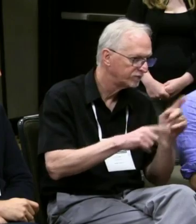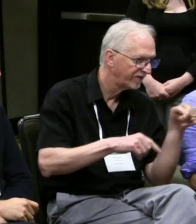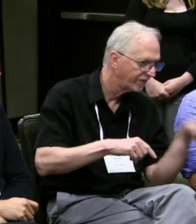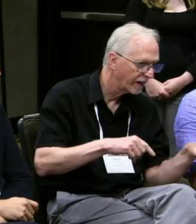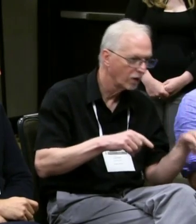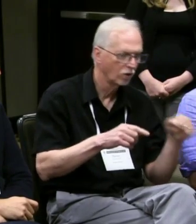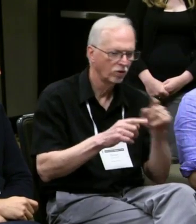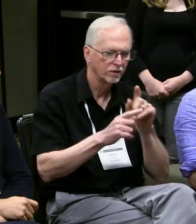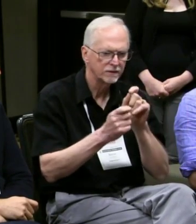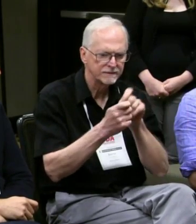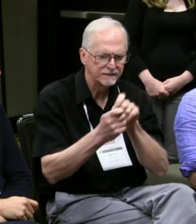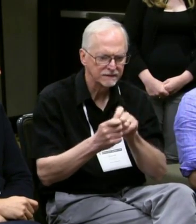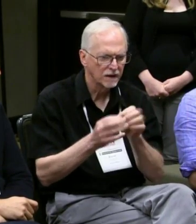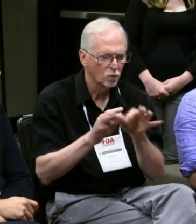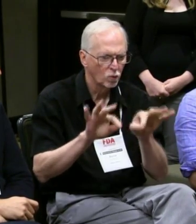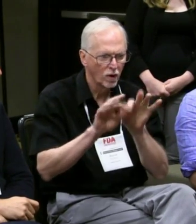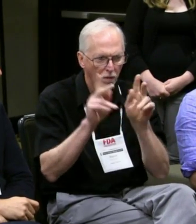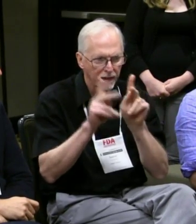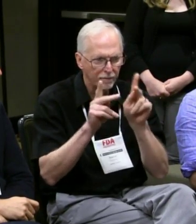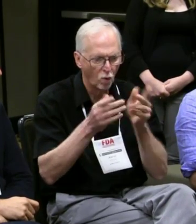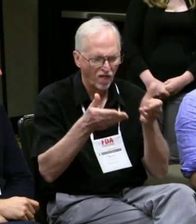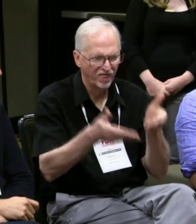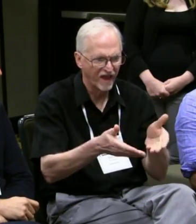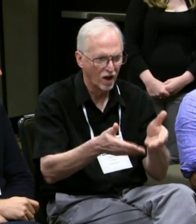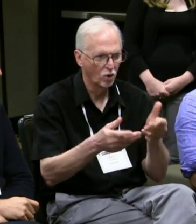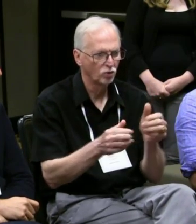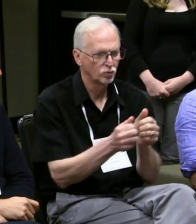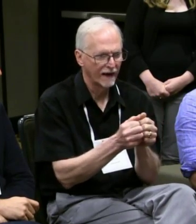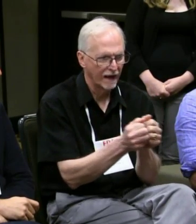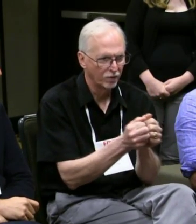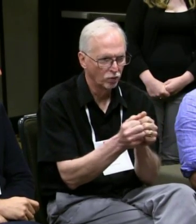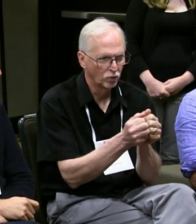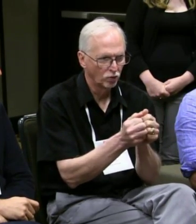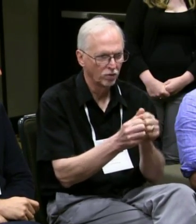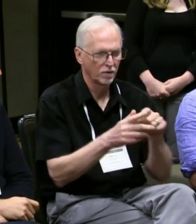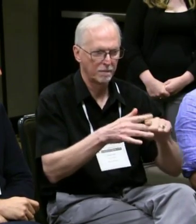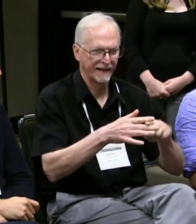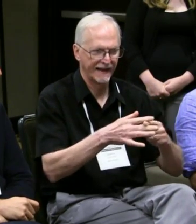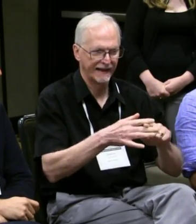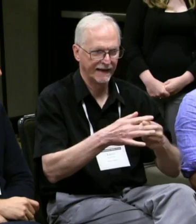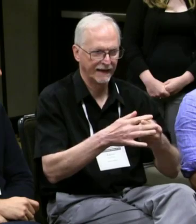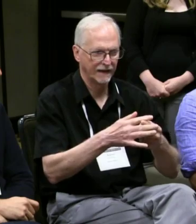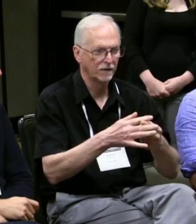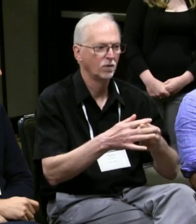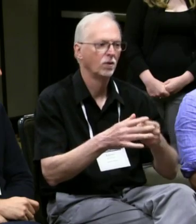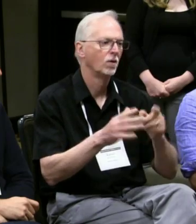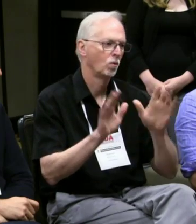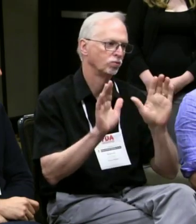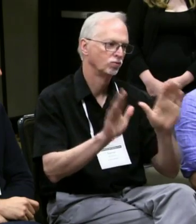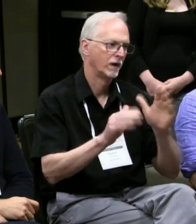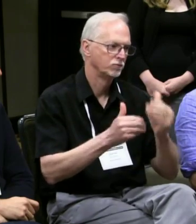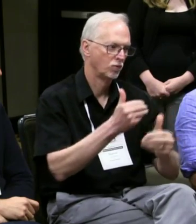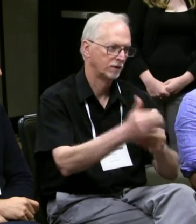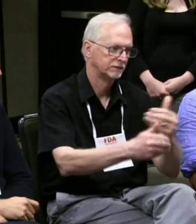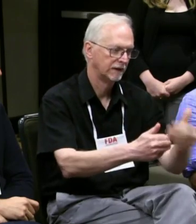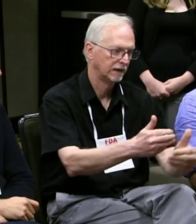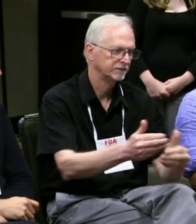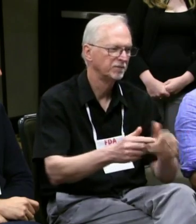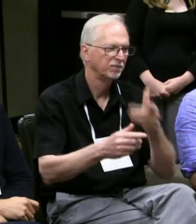You have the concept, a deaf person or a hearing person. They're both perspectives at the table starting from the beginning, and that's a great way